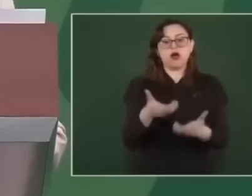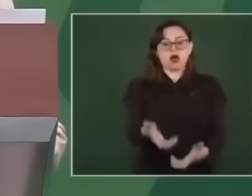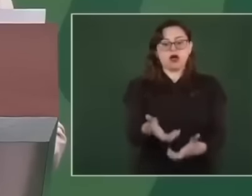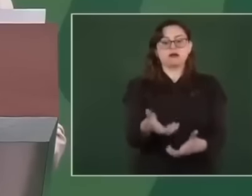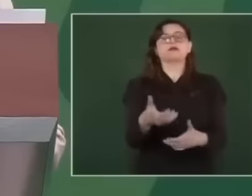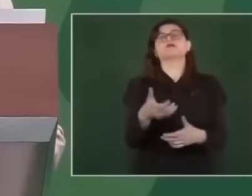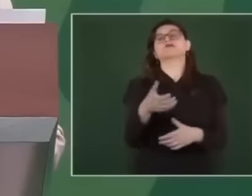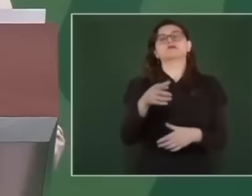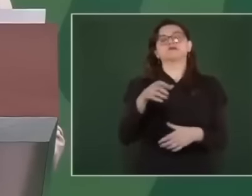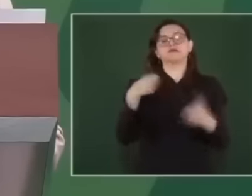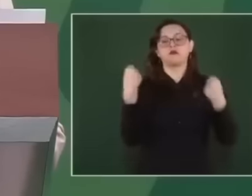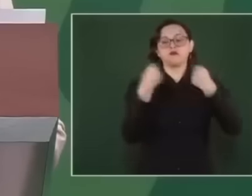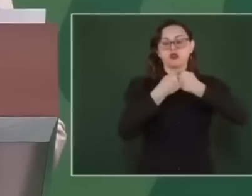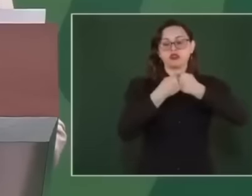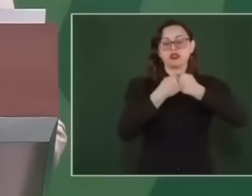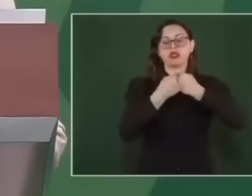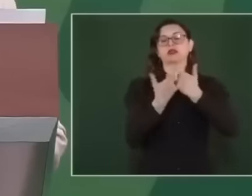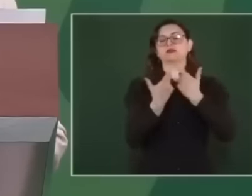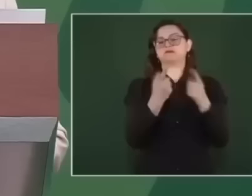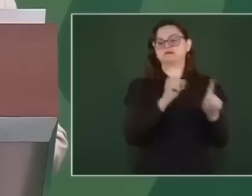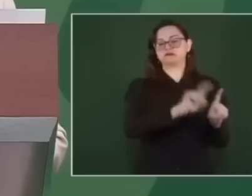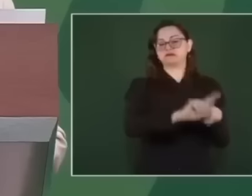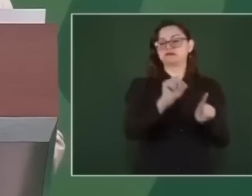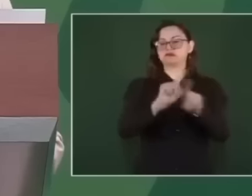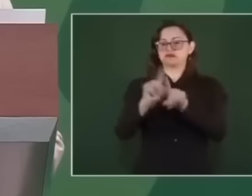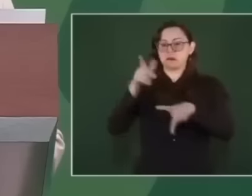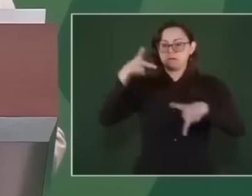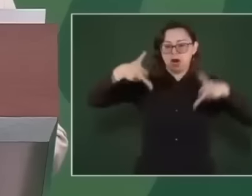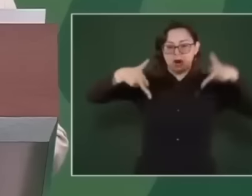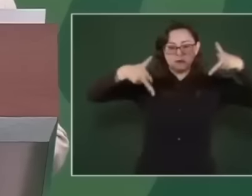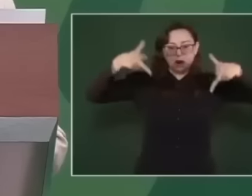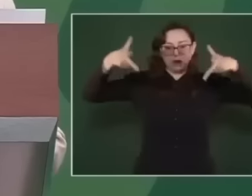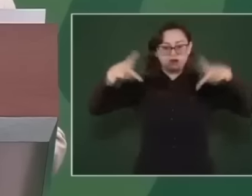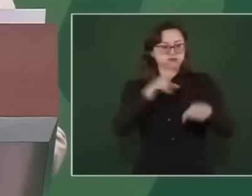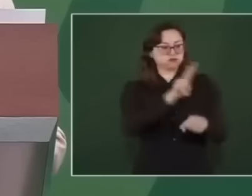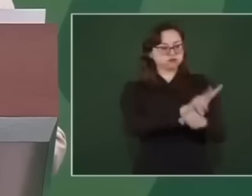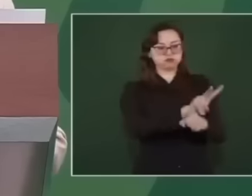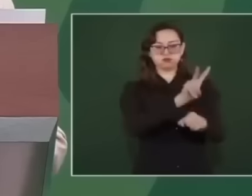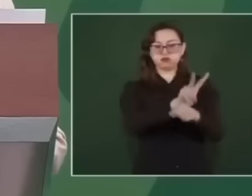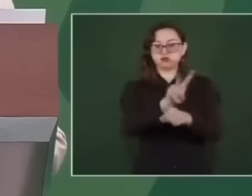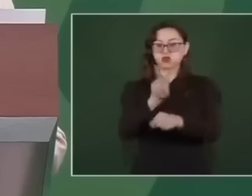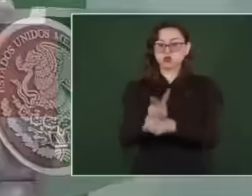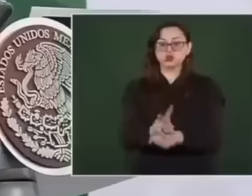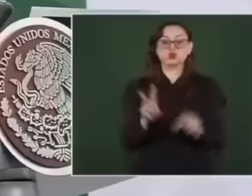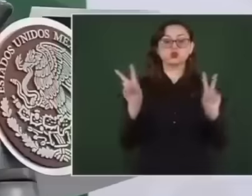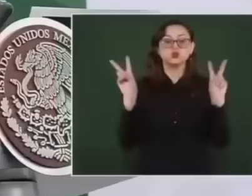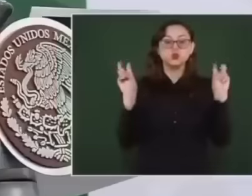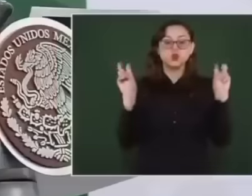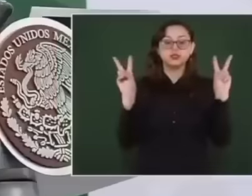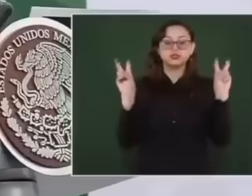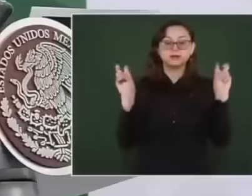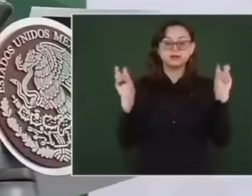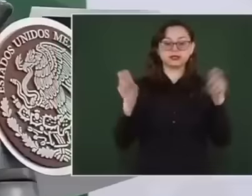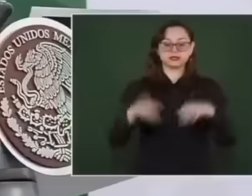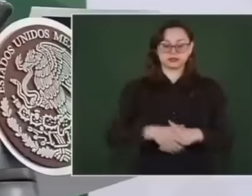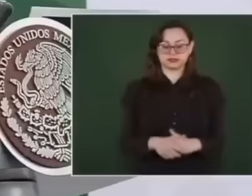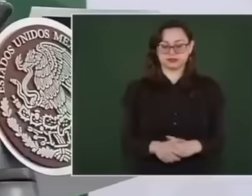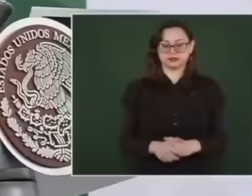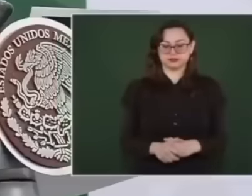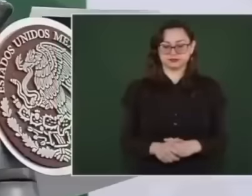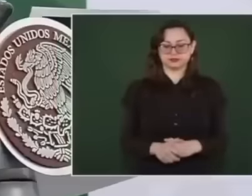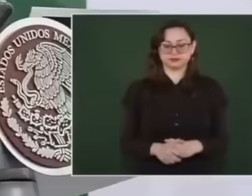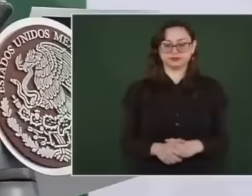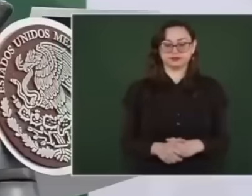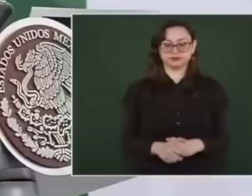border crossings, among others, for intelligence work, through the